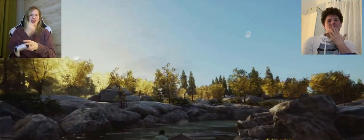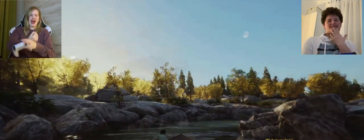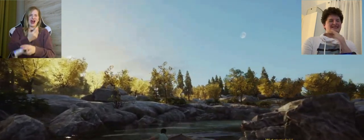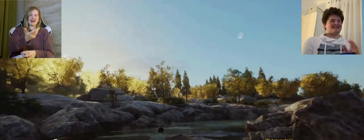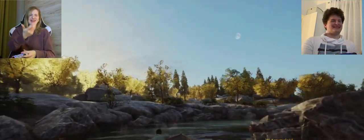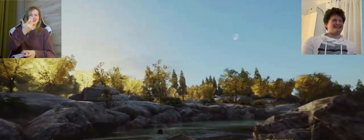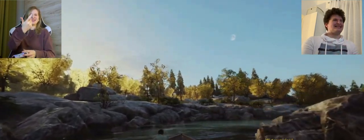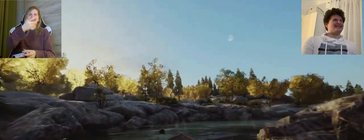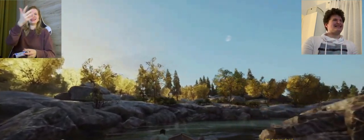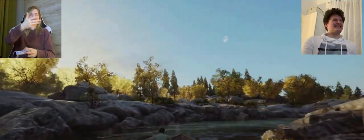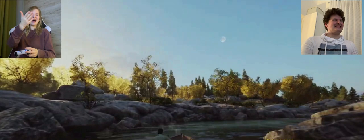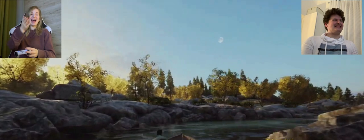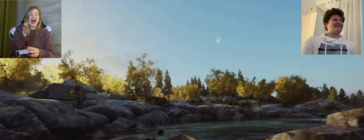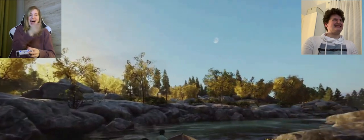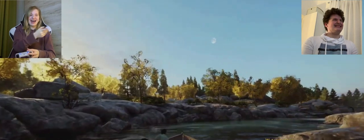K: why aren't you doing anything ????